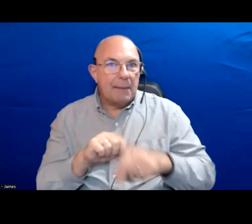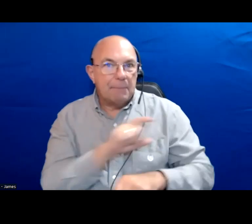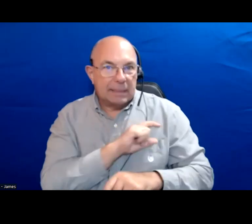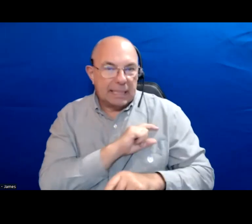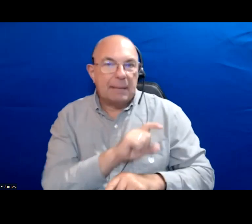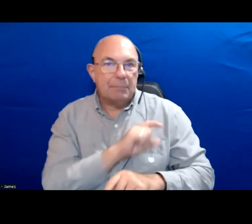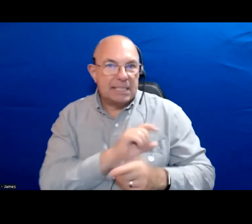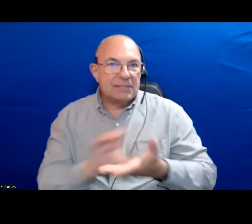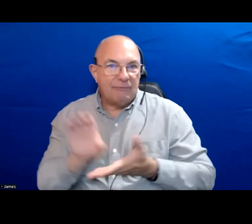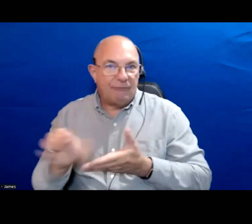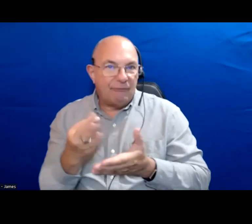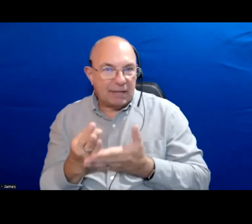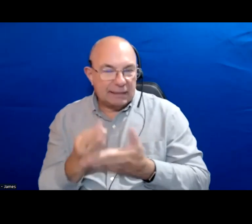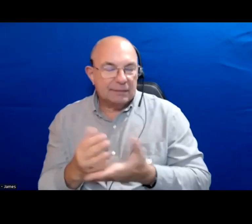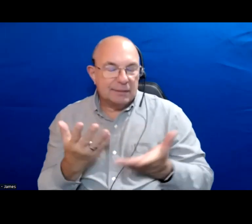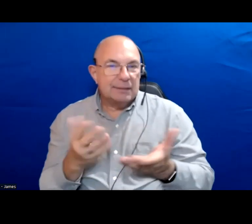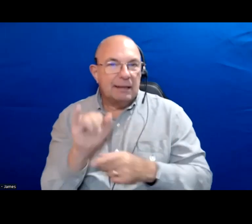police funding for example.